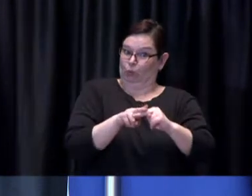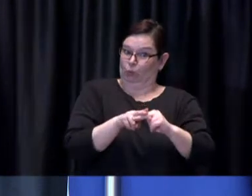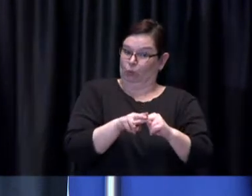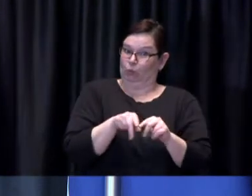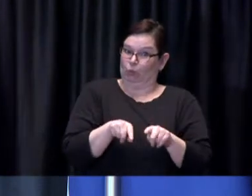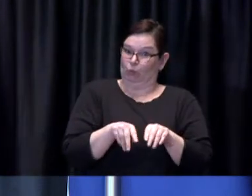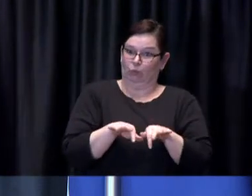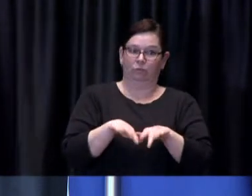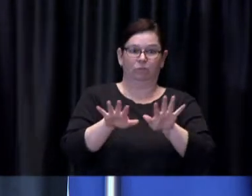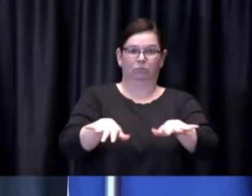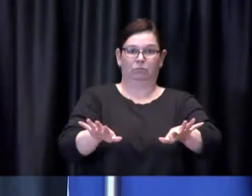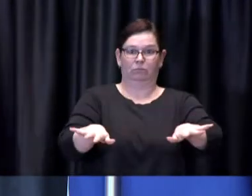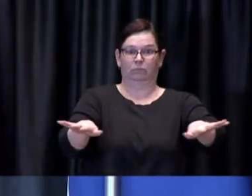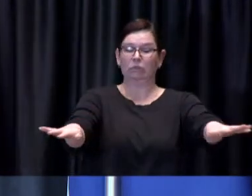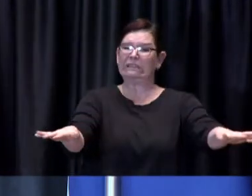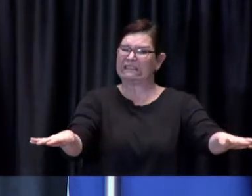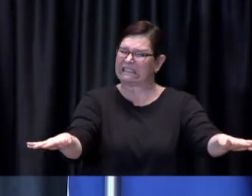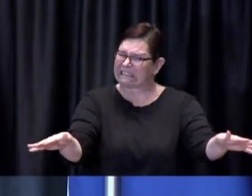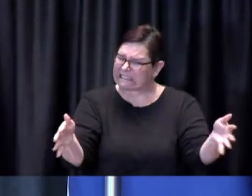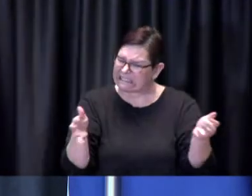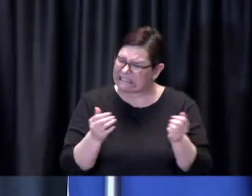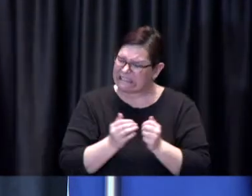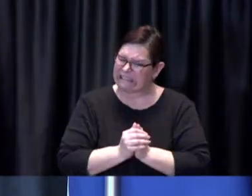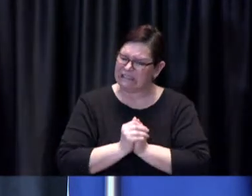Add to that, Passover is underway.